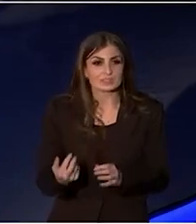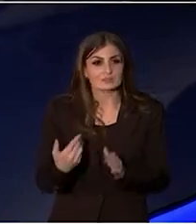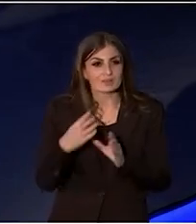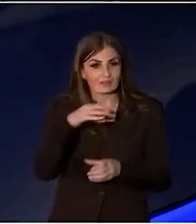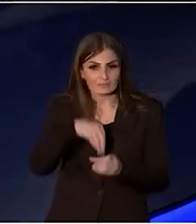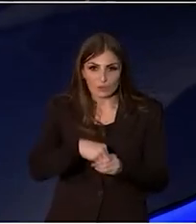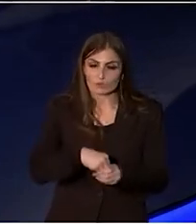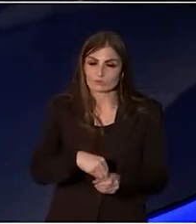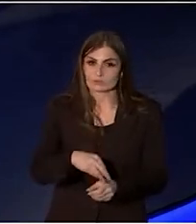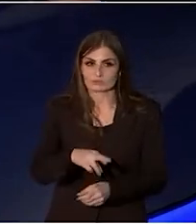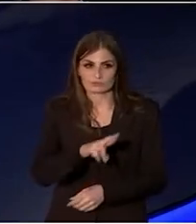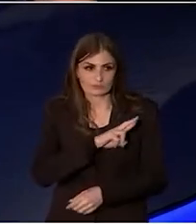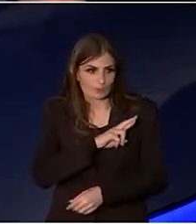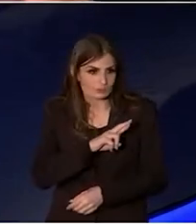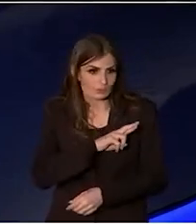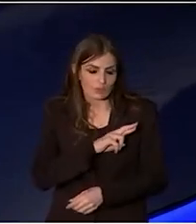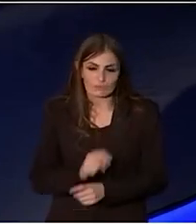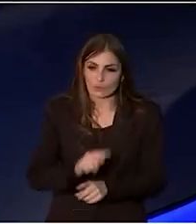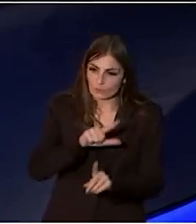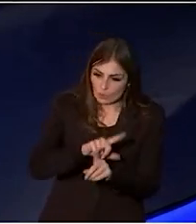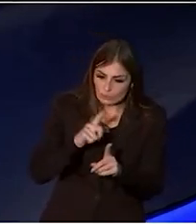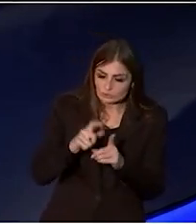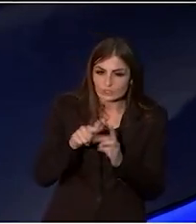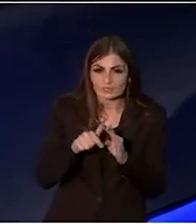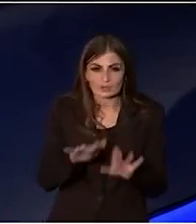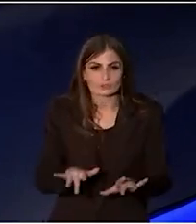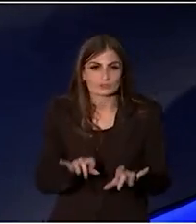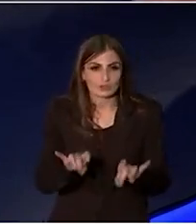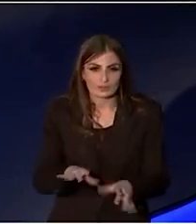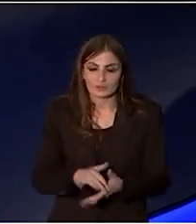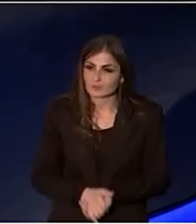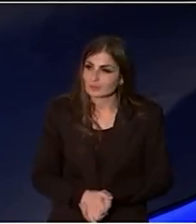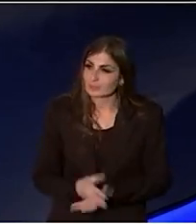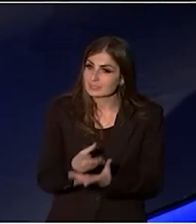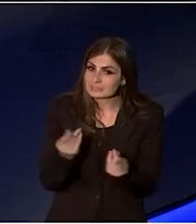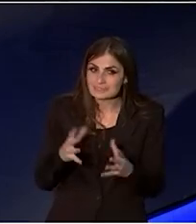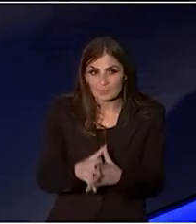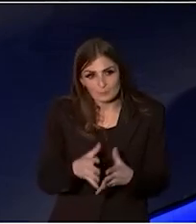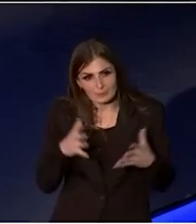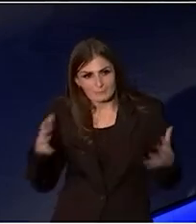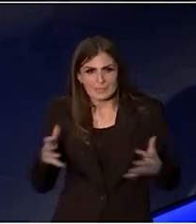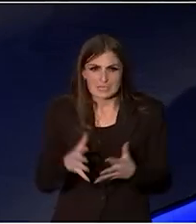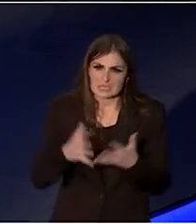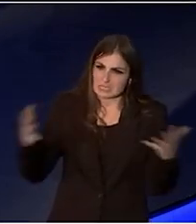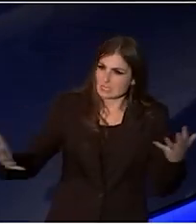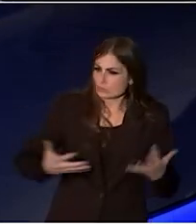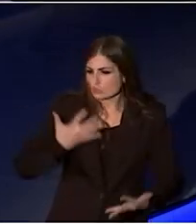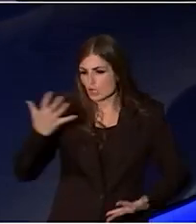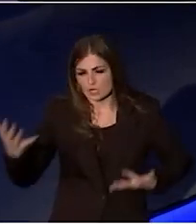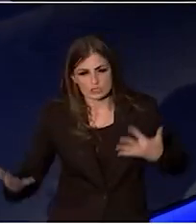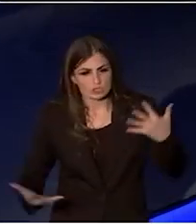the place of culture in Australia. Some of that will be the big grand productions, some of it will be stages like this.